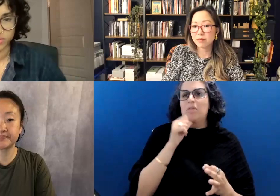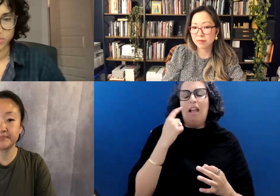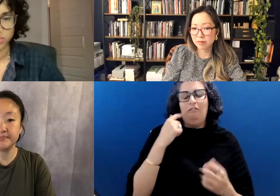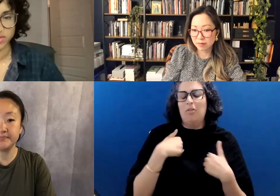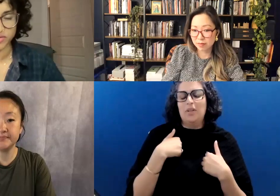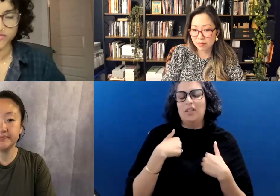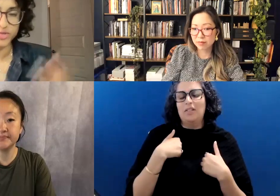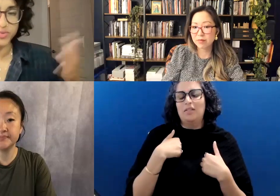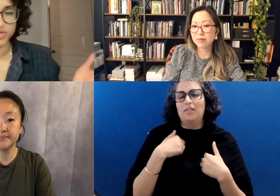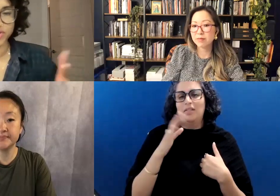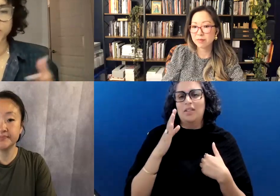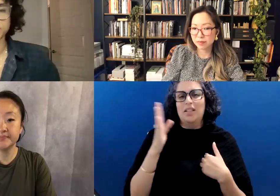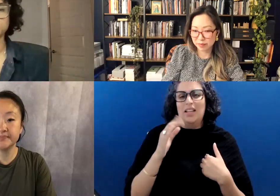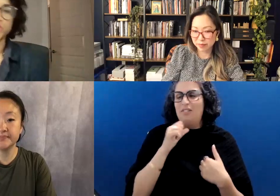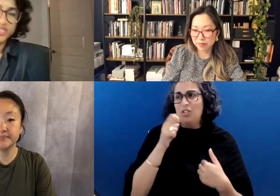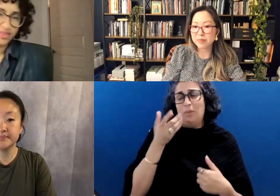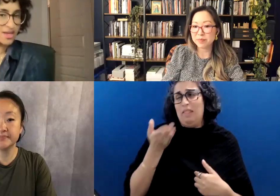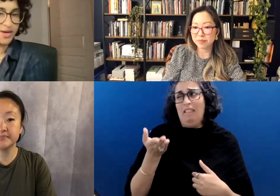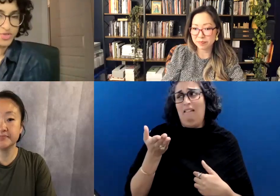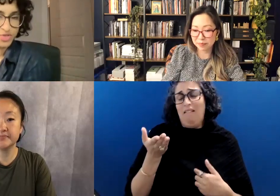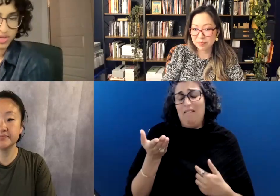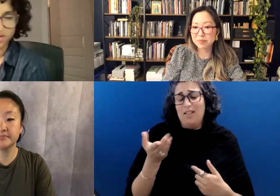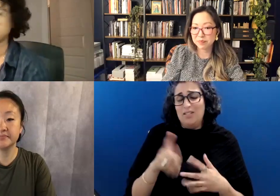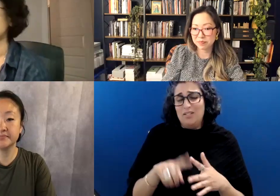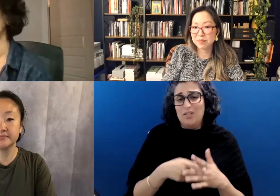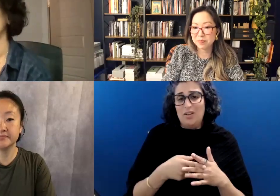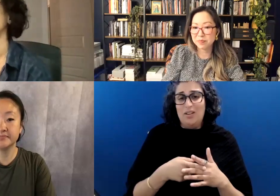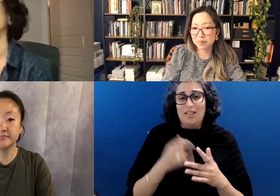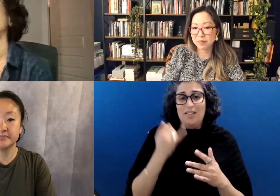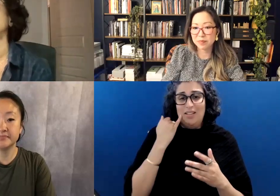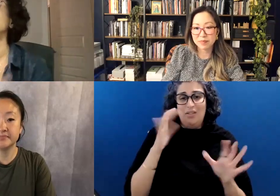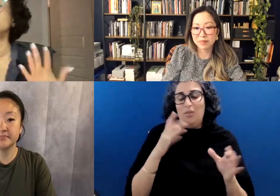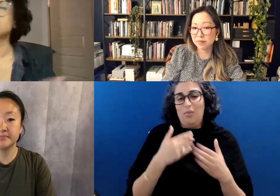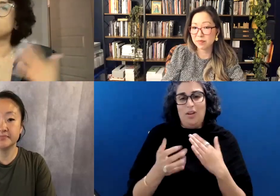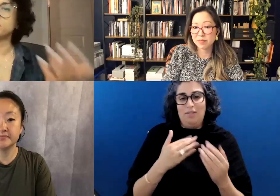have maybe been there in the first place, or you know, what did I think I was doing, anyway? Whatever?